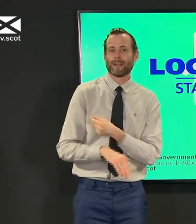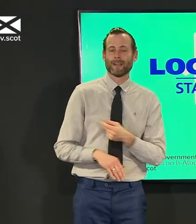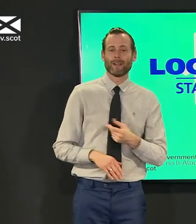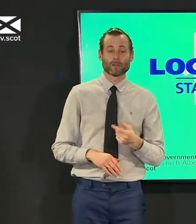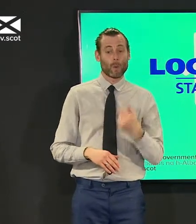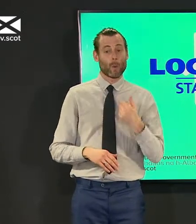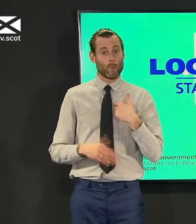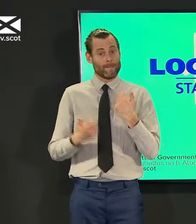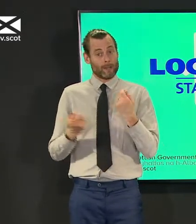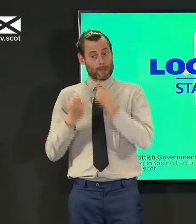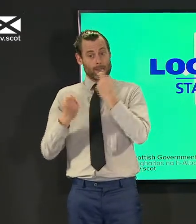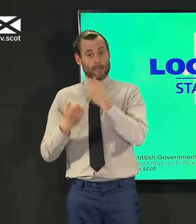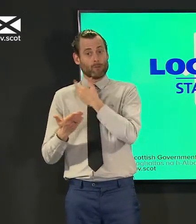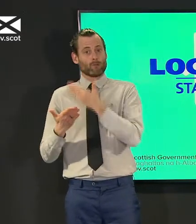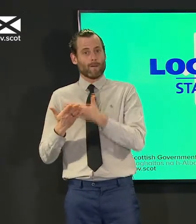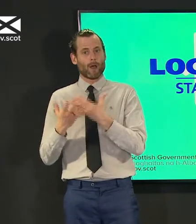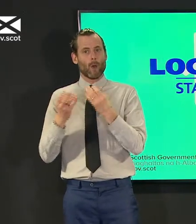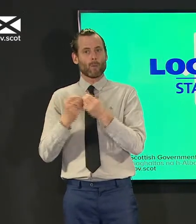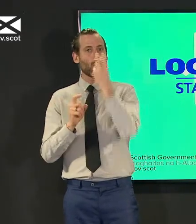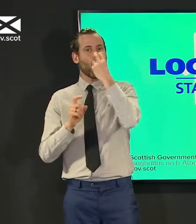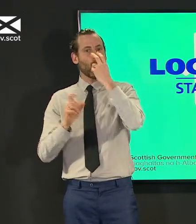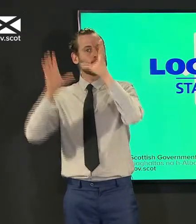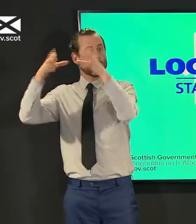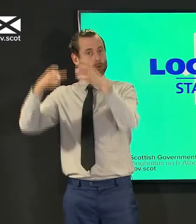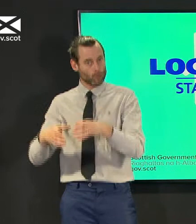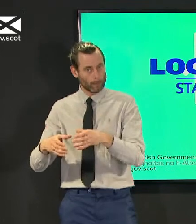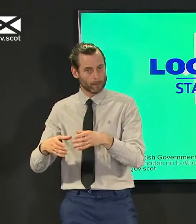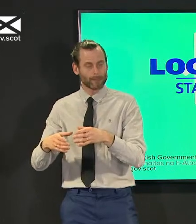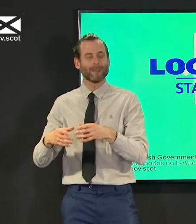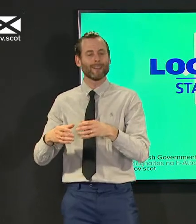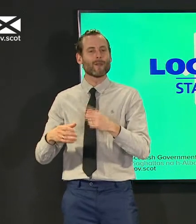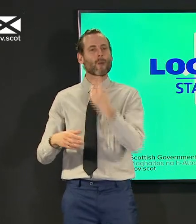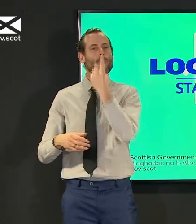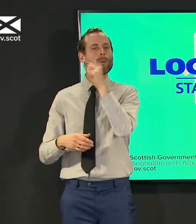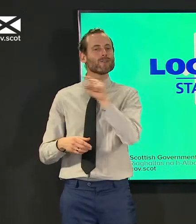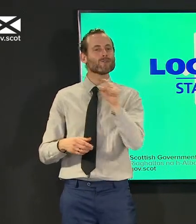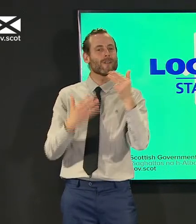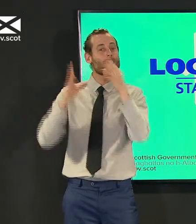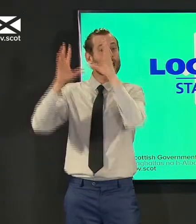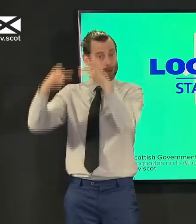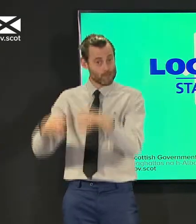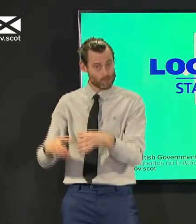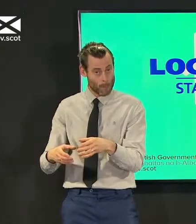and health and social care workers that we've been vaccinating we've maximized the reach into those